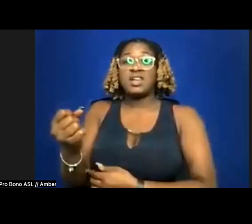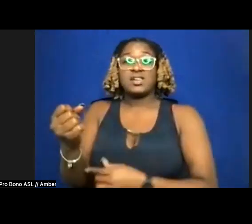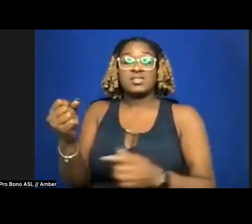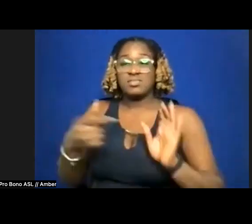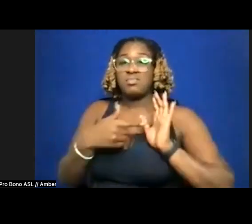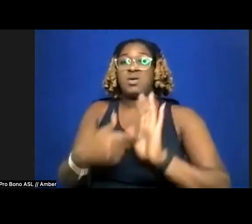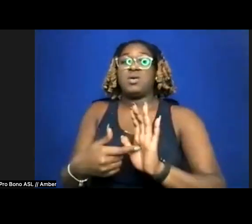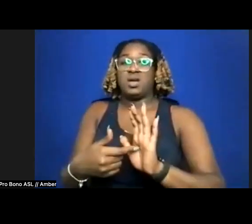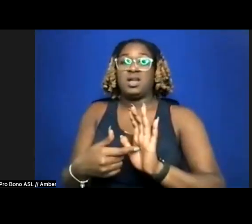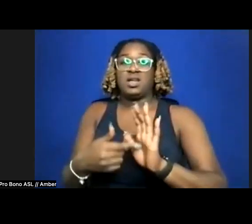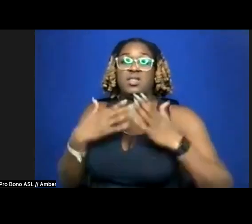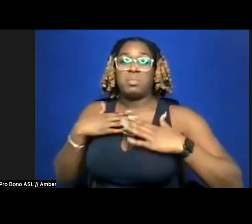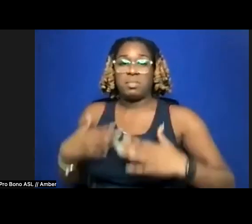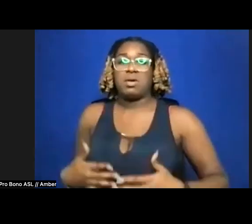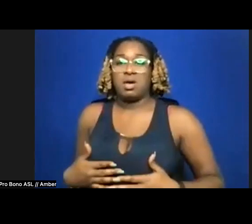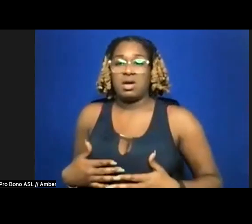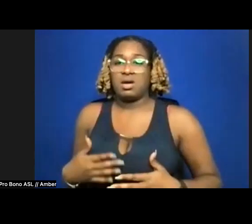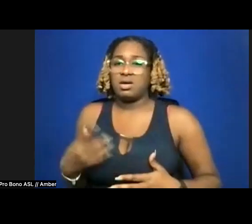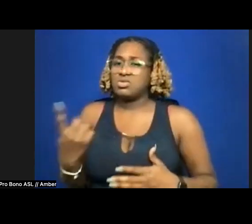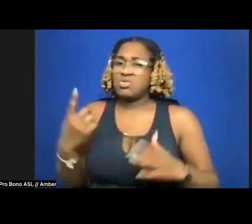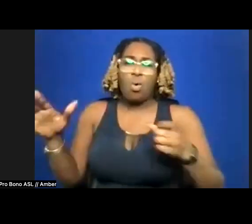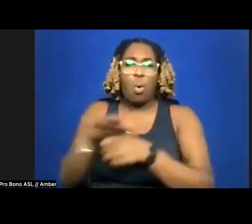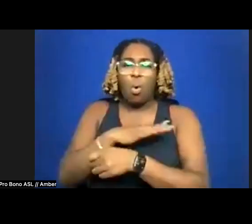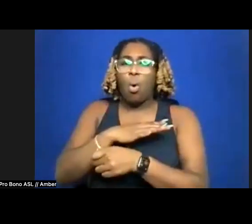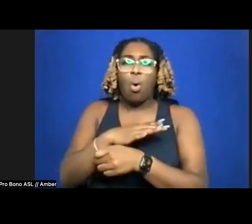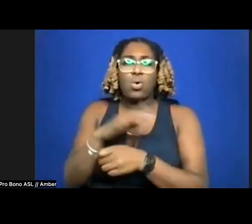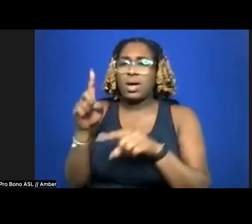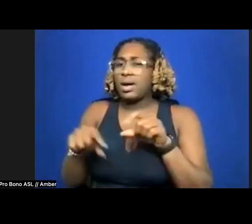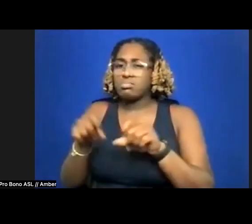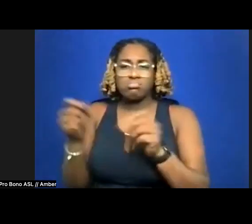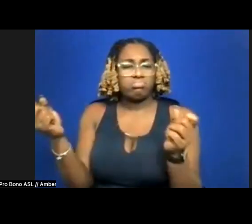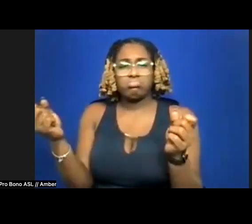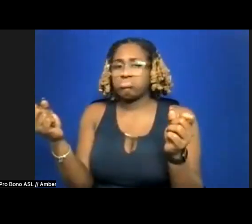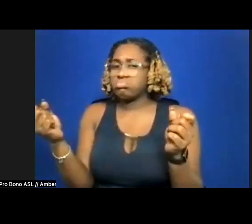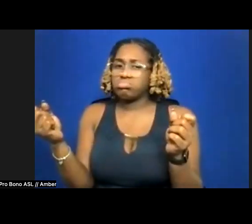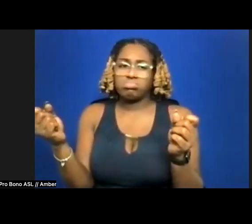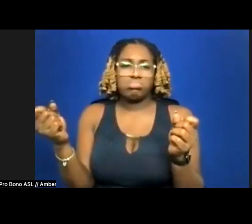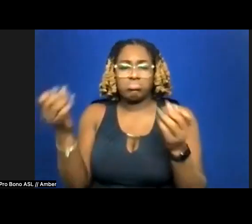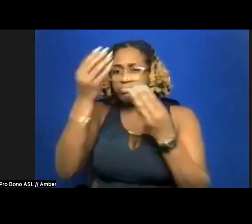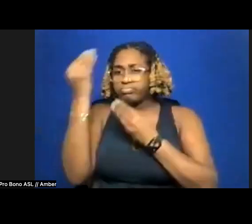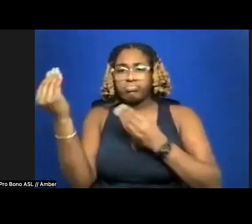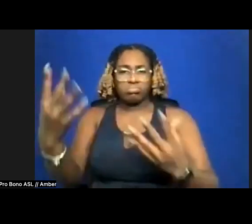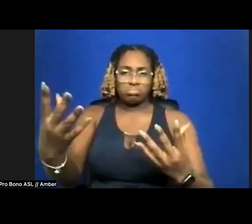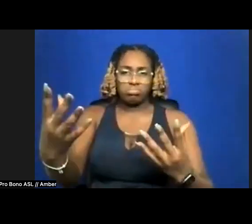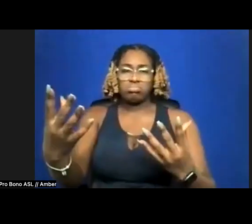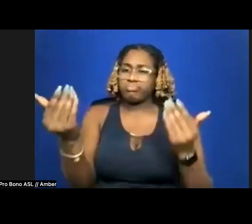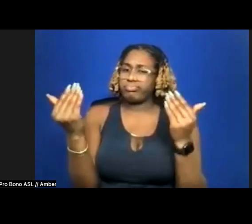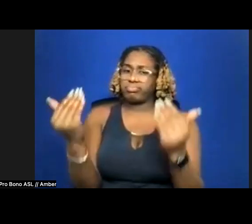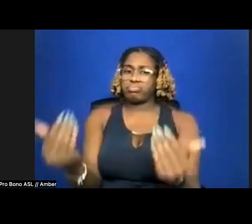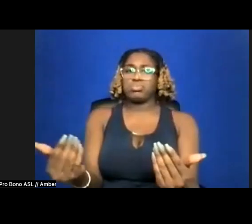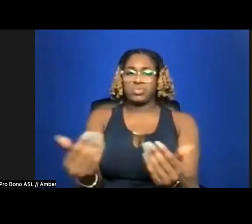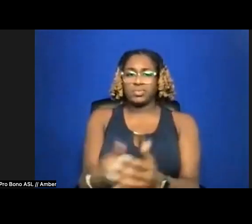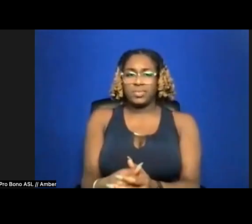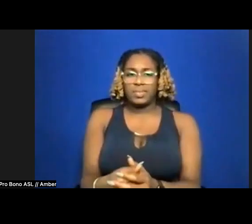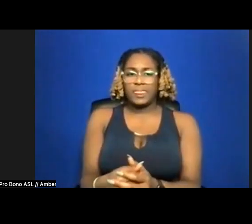body too whole to be broken. Tell them. Go ahead, take exactly what you want.